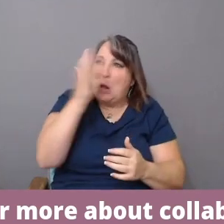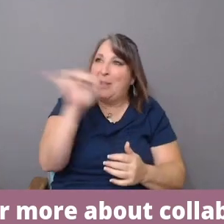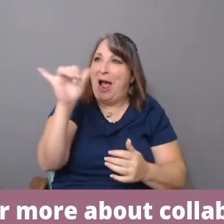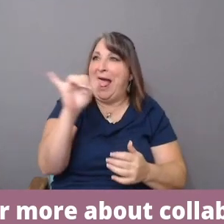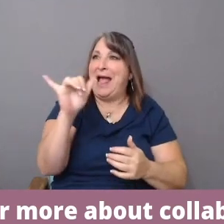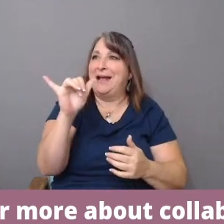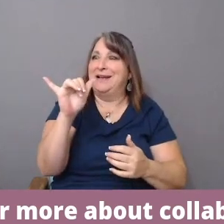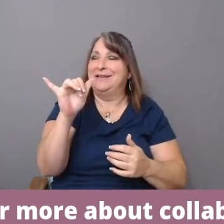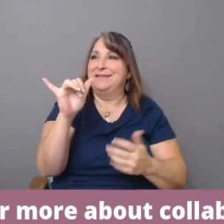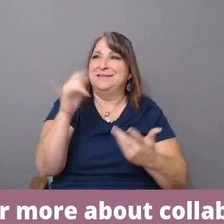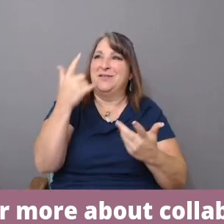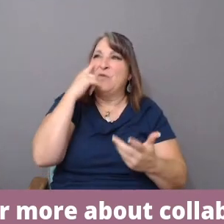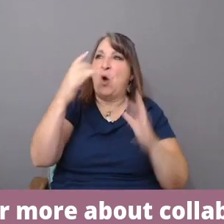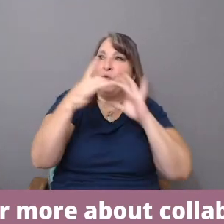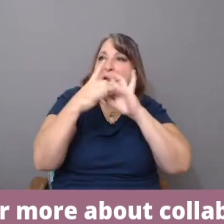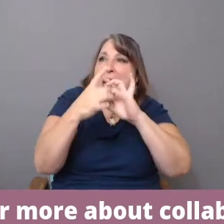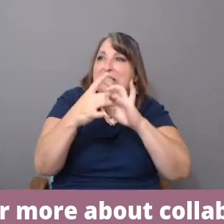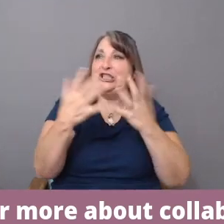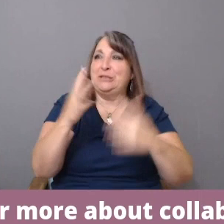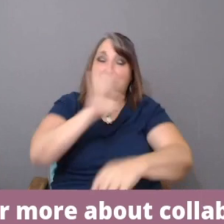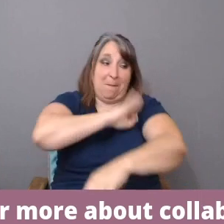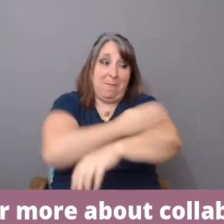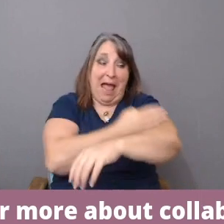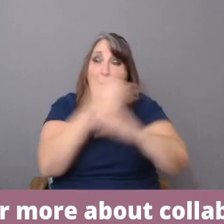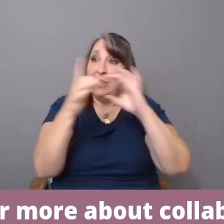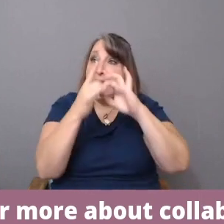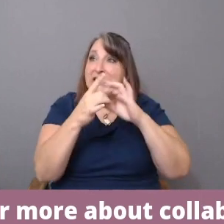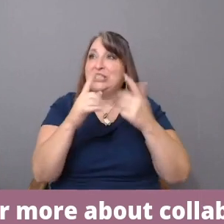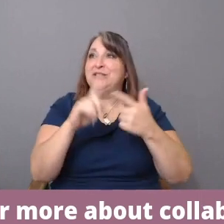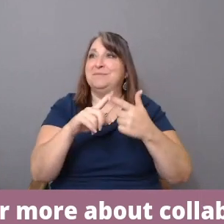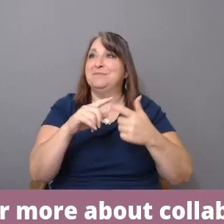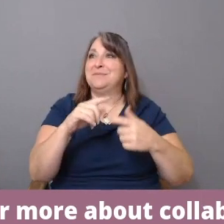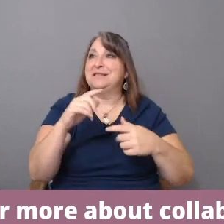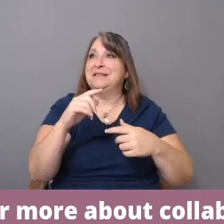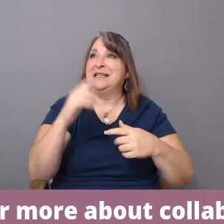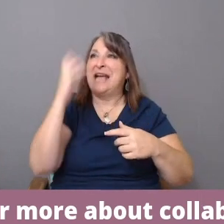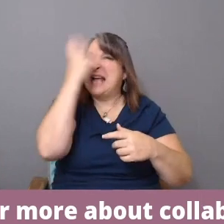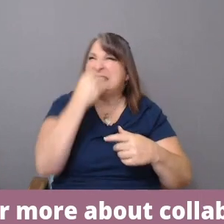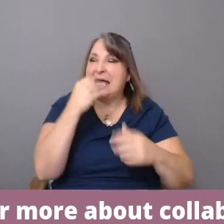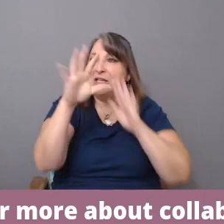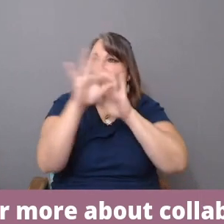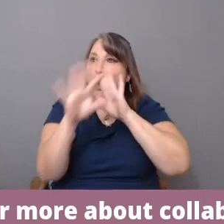in terms of relationships, power relationship, aesthetic choices, editing choices?